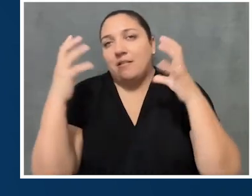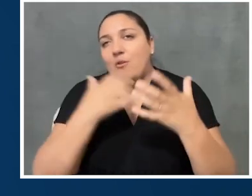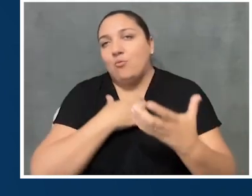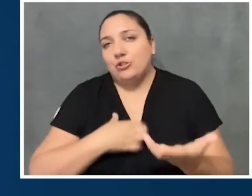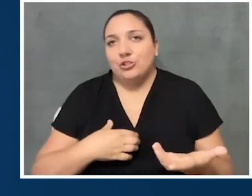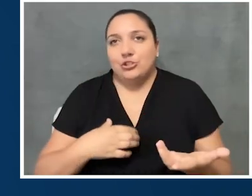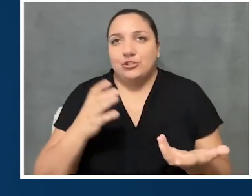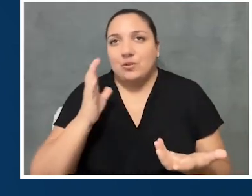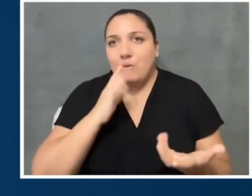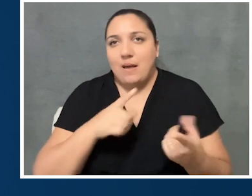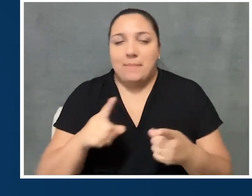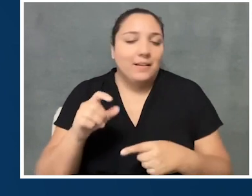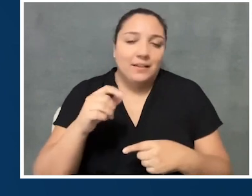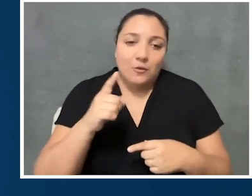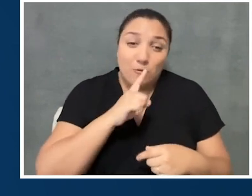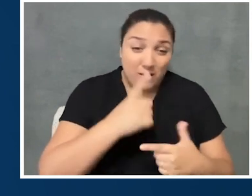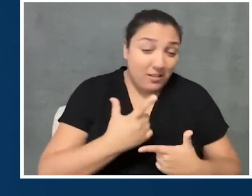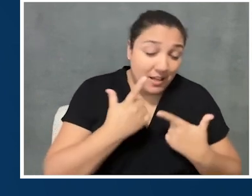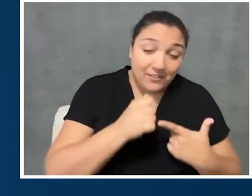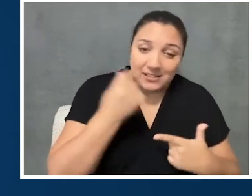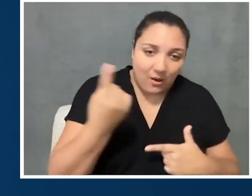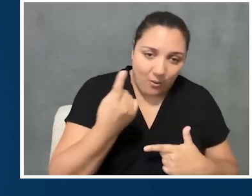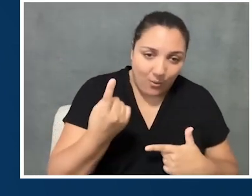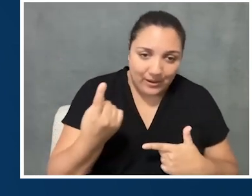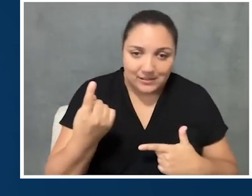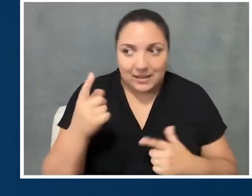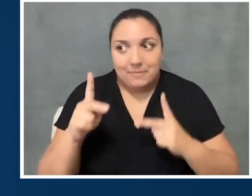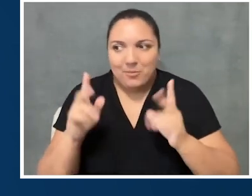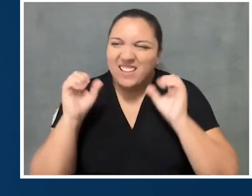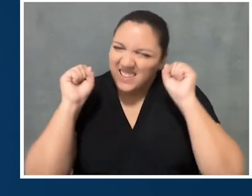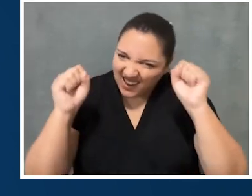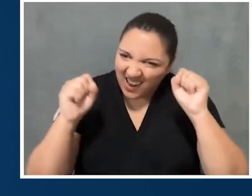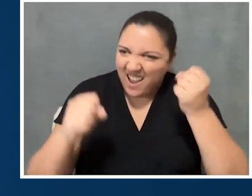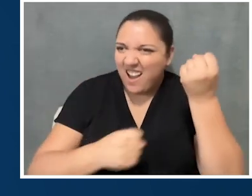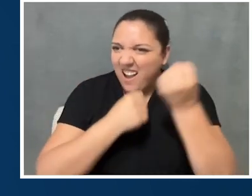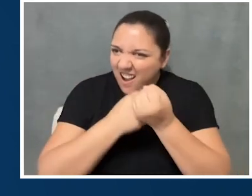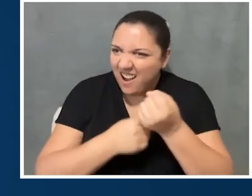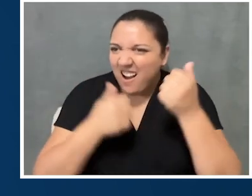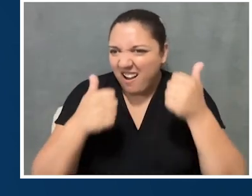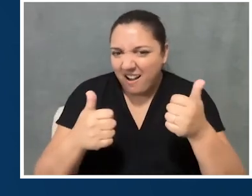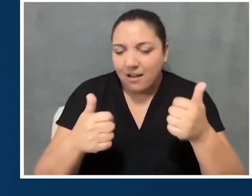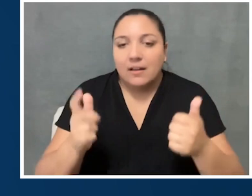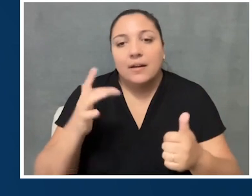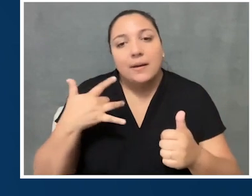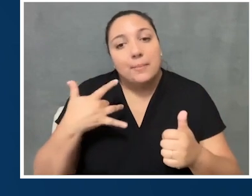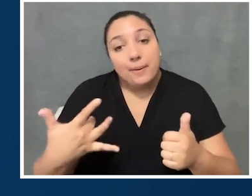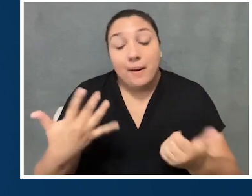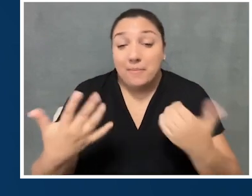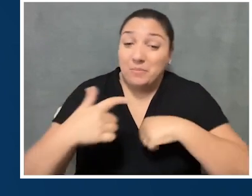In reality, it's not always that perfect, that people are just like, "Yeah, let's go." You know, we're working on, often,